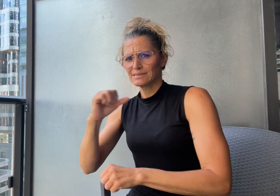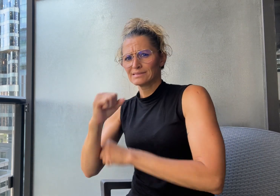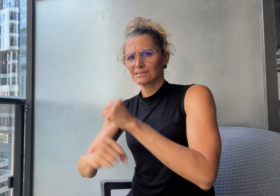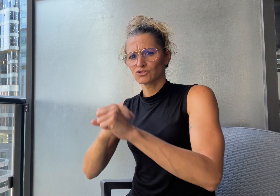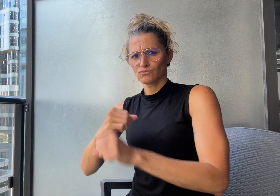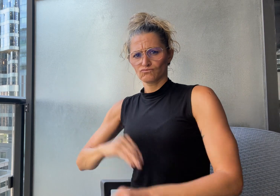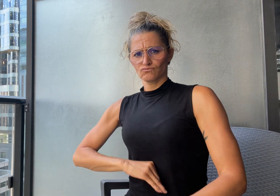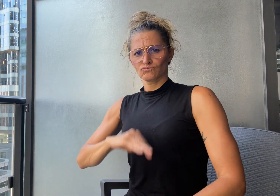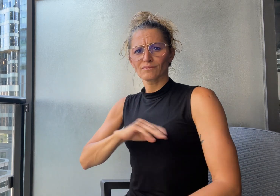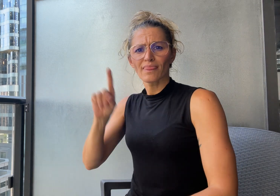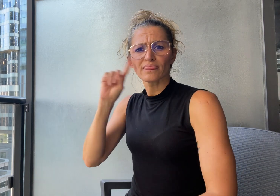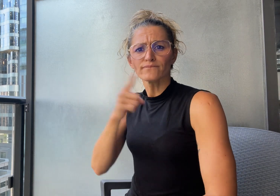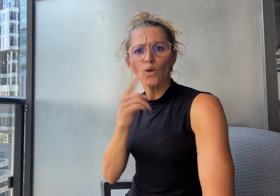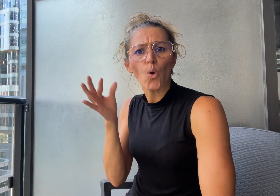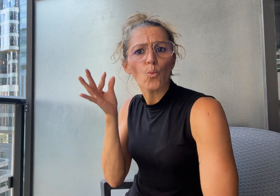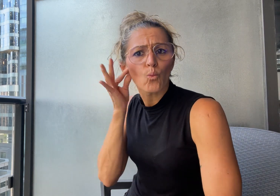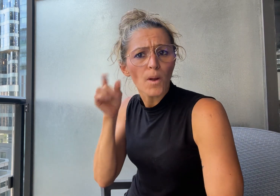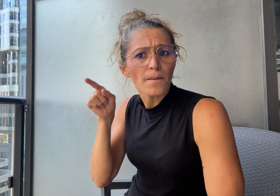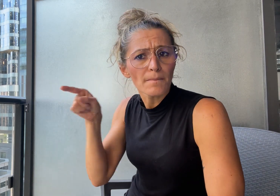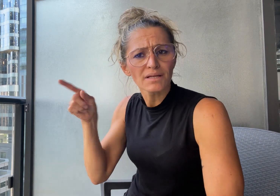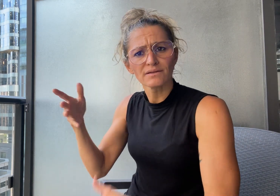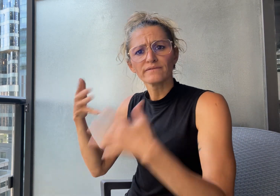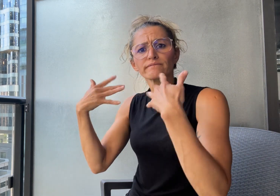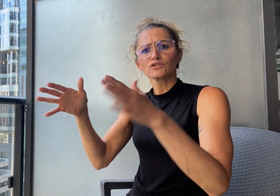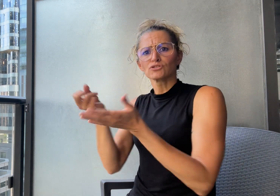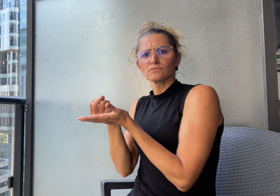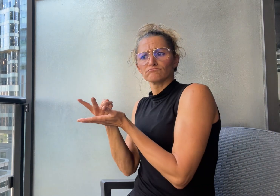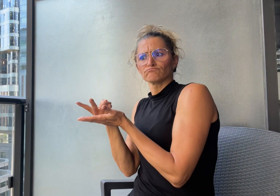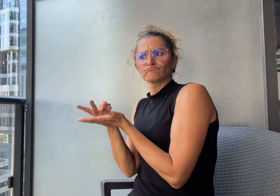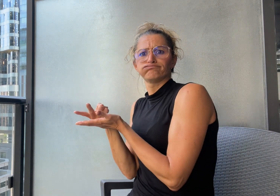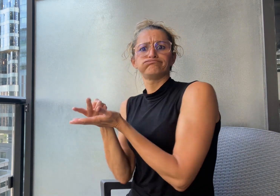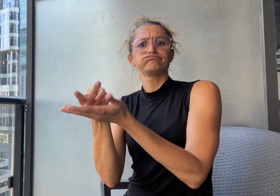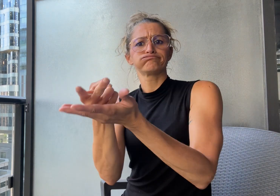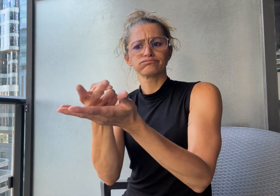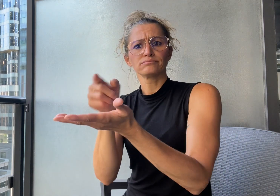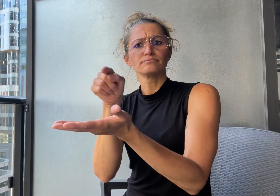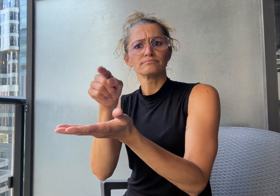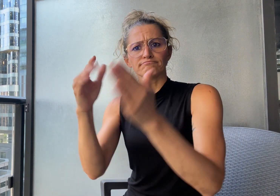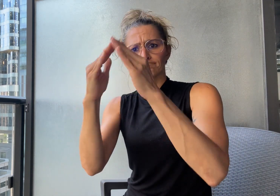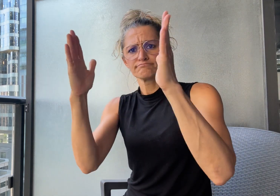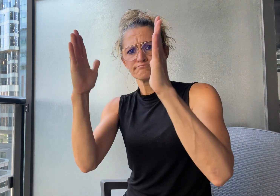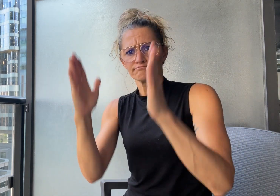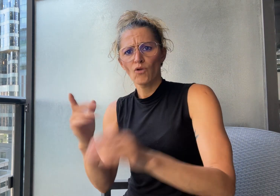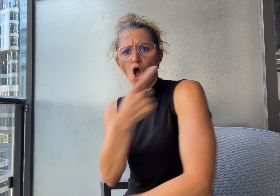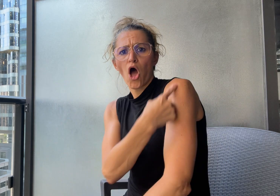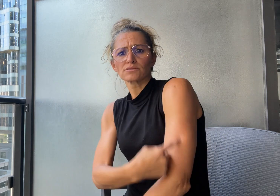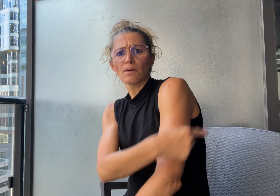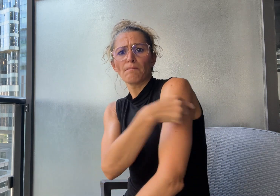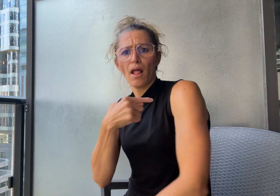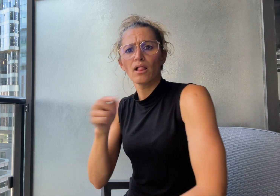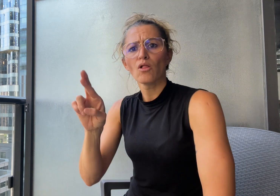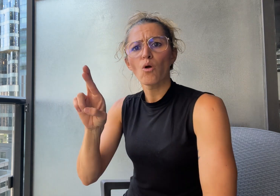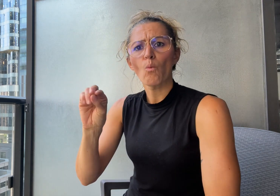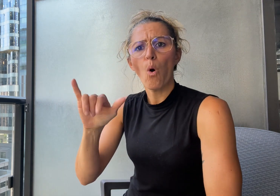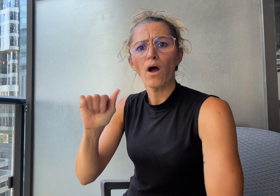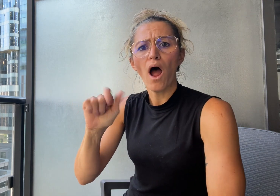Free Hospital in London, England between July 6th to 11th